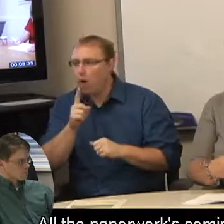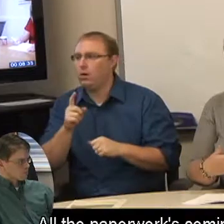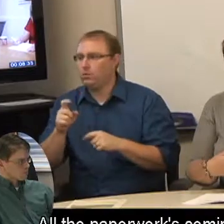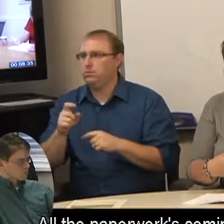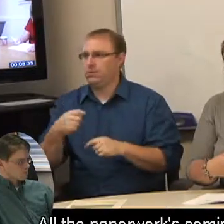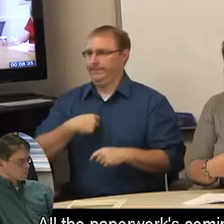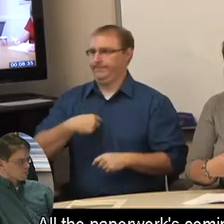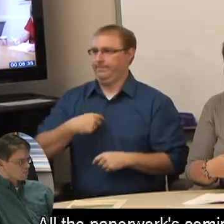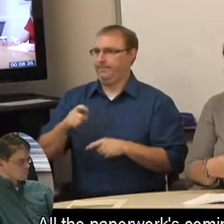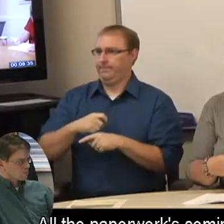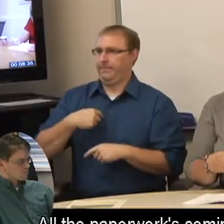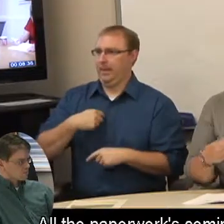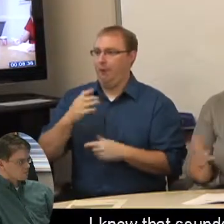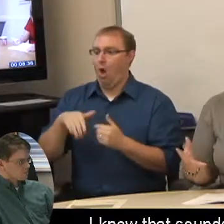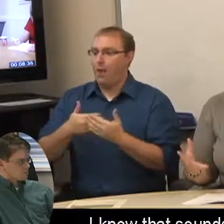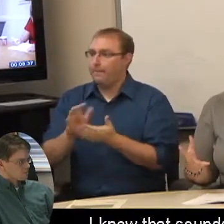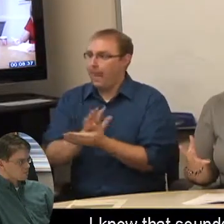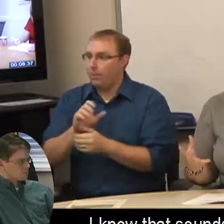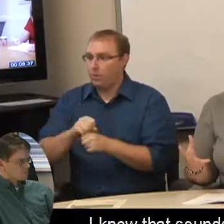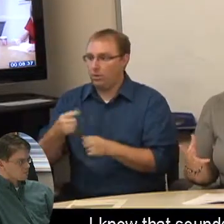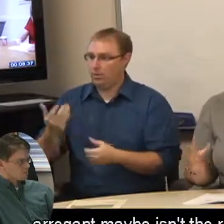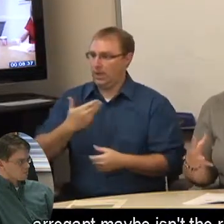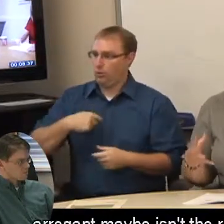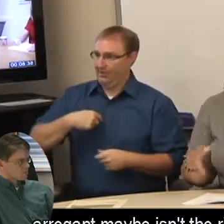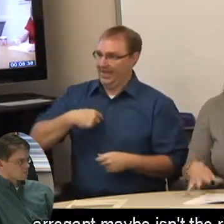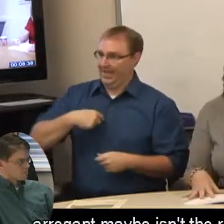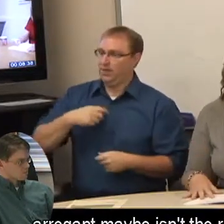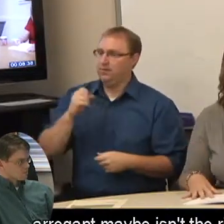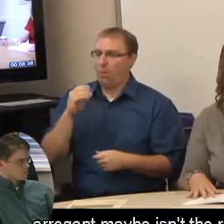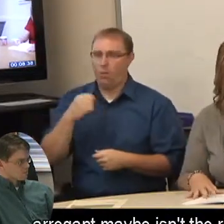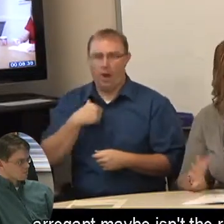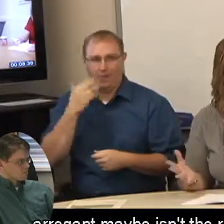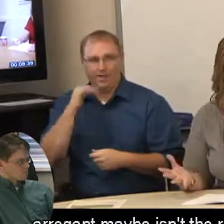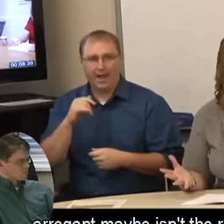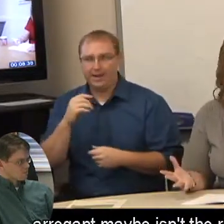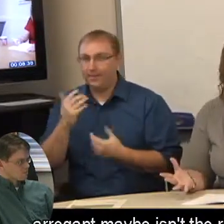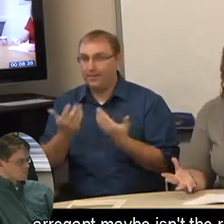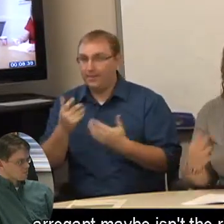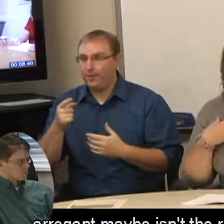All the paperwork's coming to me. I know that sounds - arrogant maybe isn't the right word.